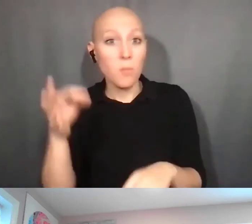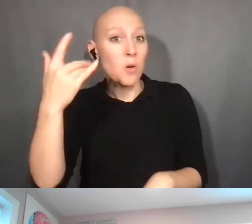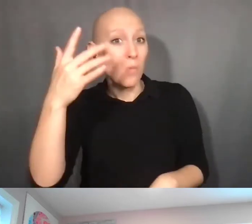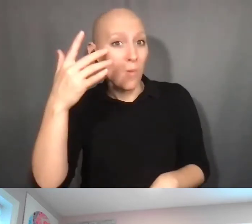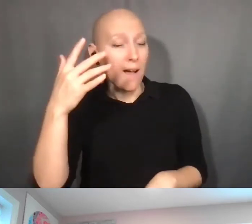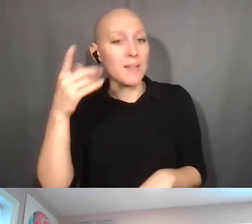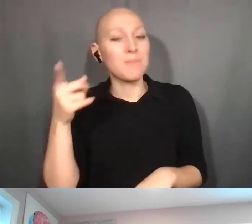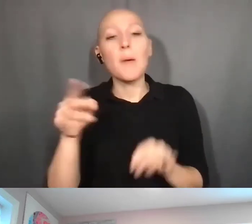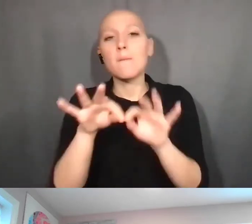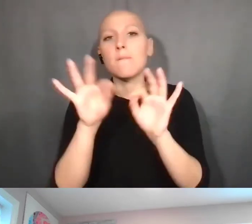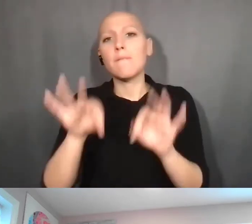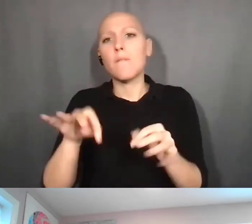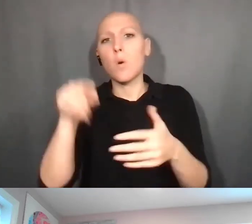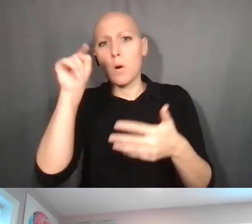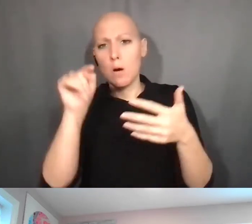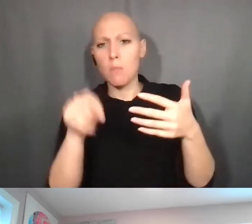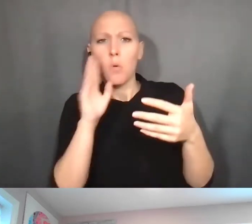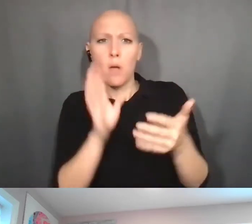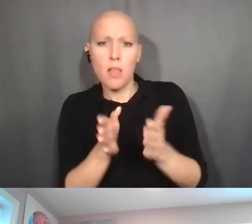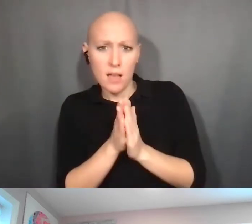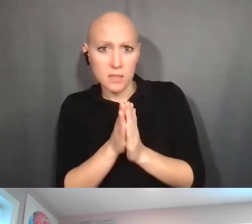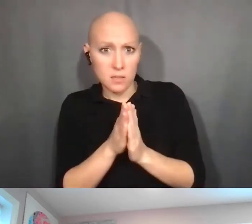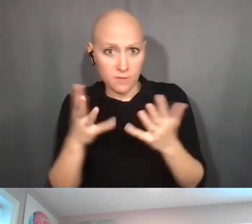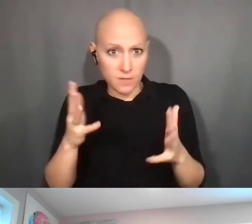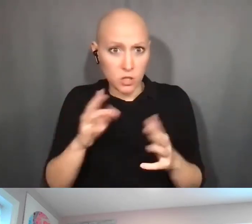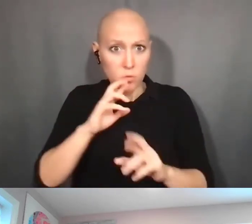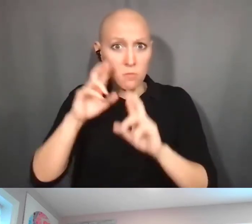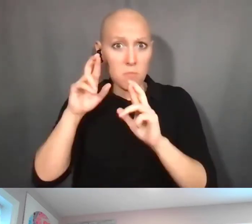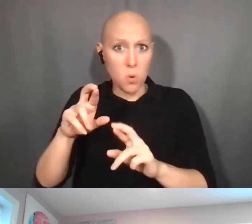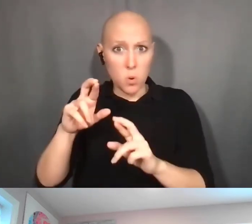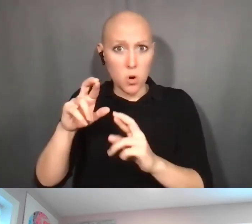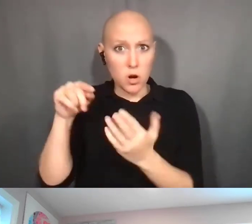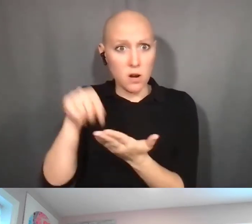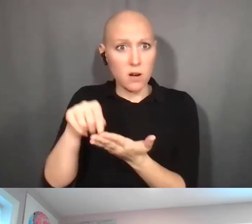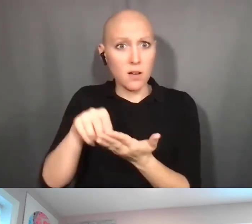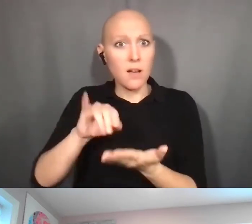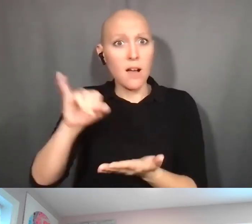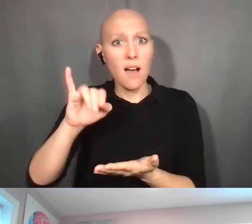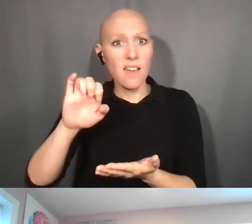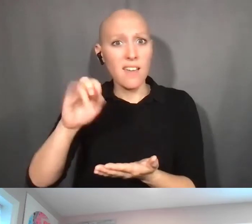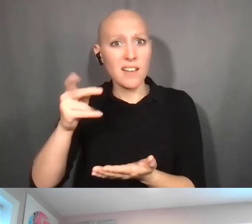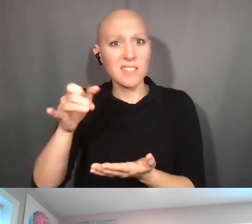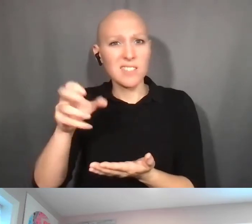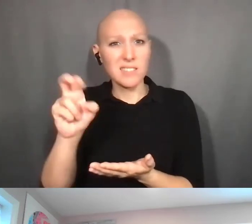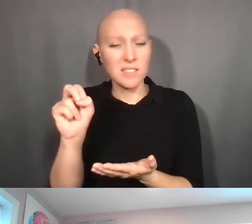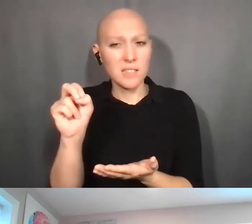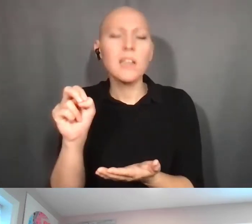was it reported in iEdison. Basically it asks on behalf of the department of Health and Human Services.